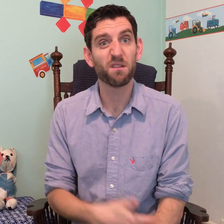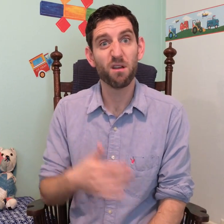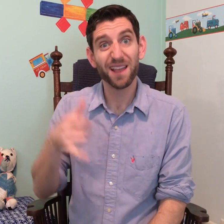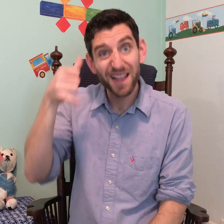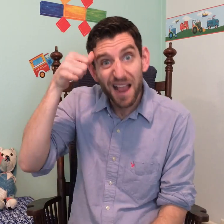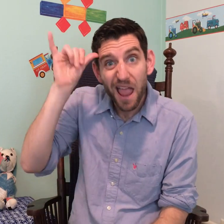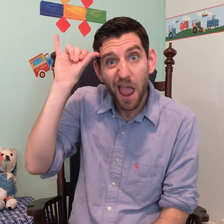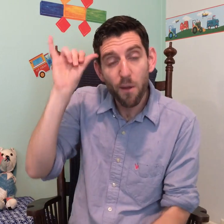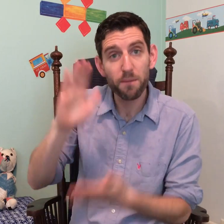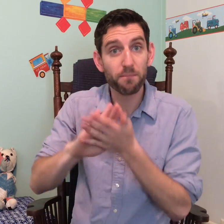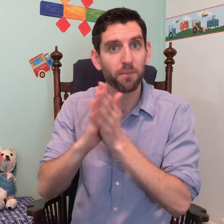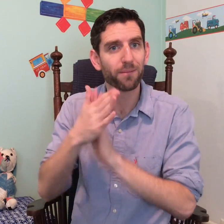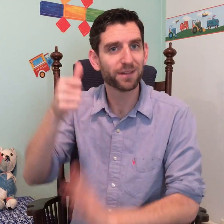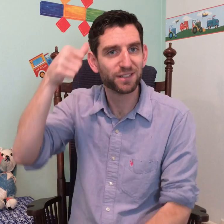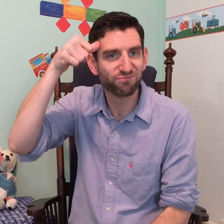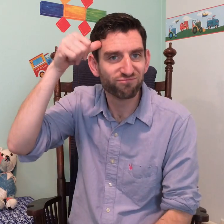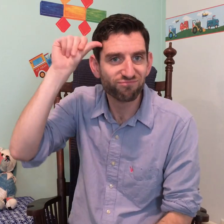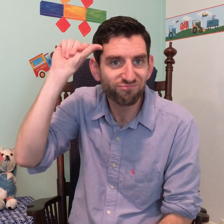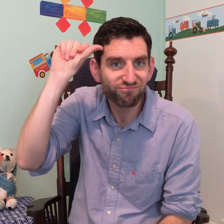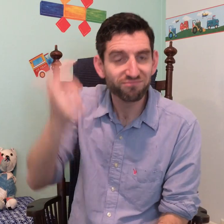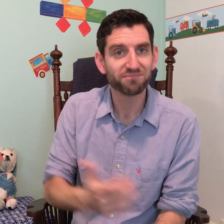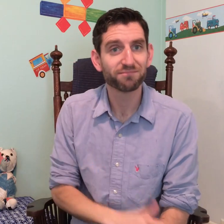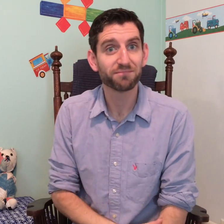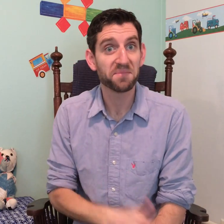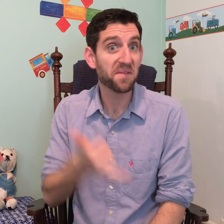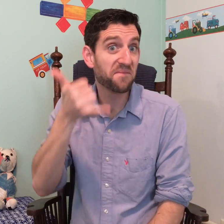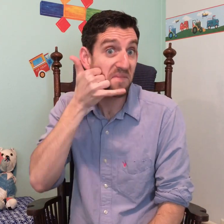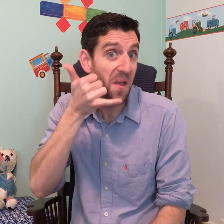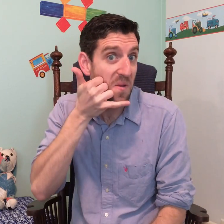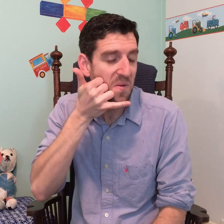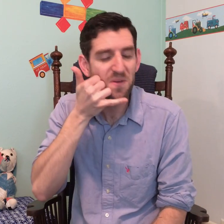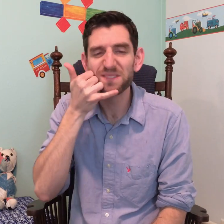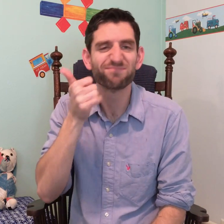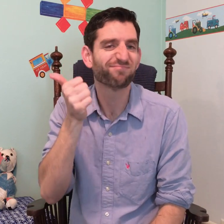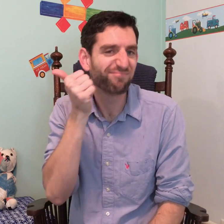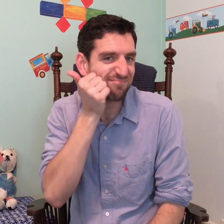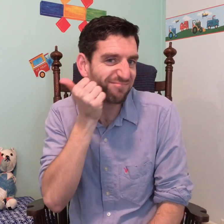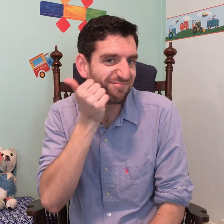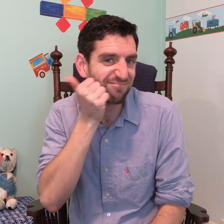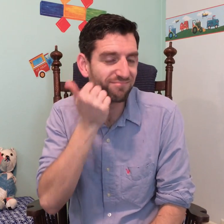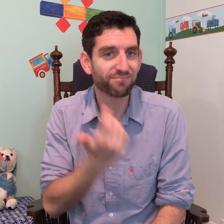Or the sign for COW (with a Y handshape) now uses the A handshape And TELEPHONE (again, with a Y handshape) changes to the A handshape.